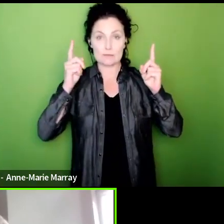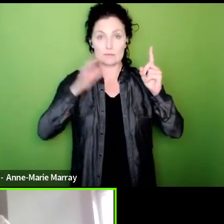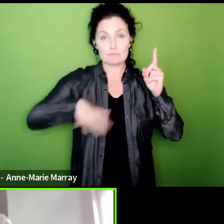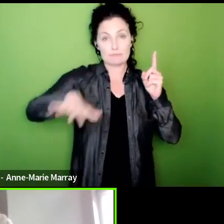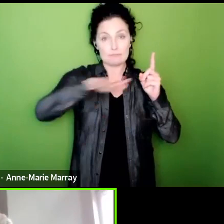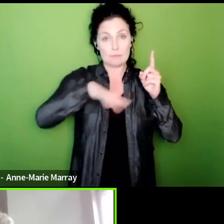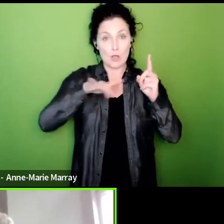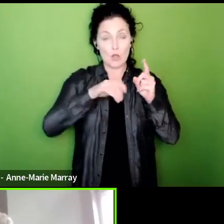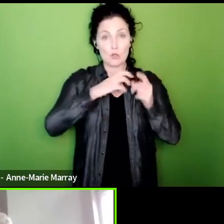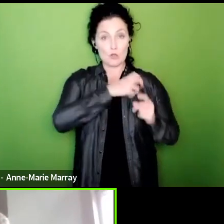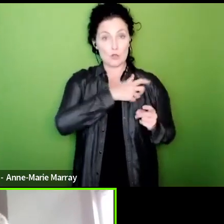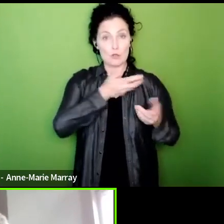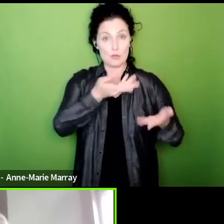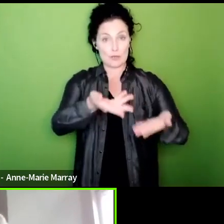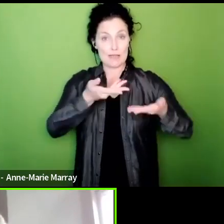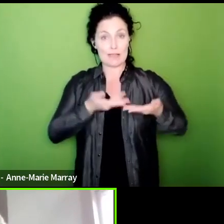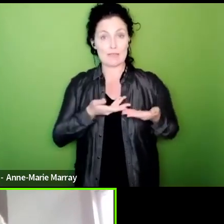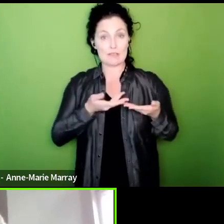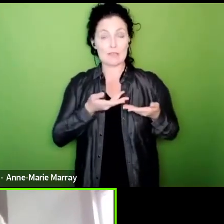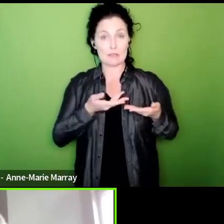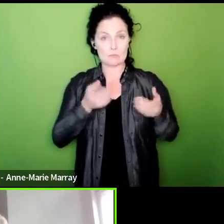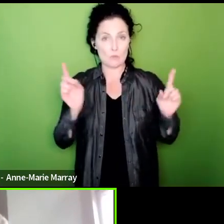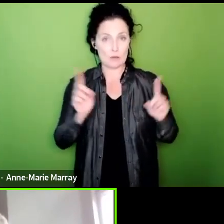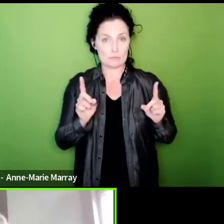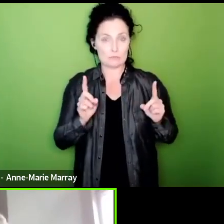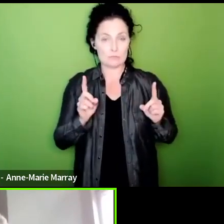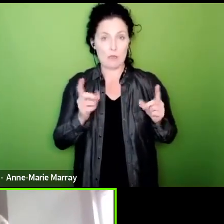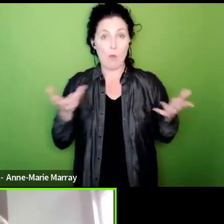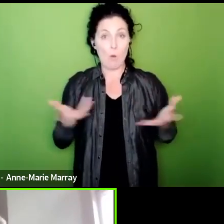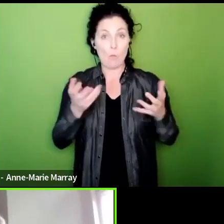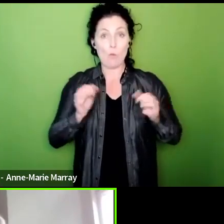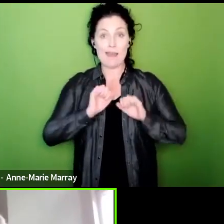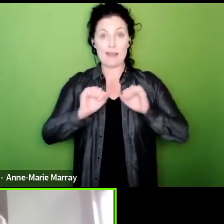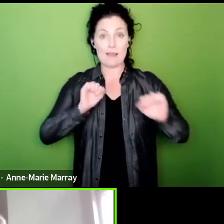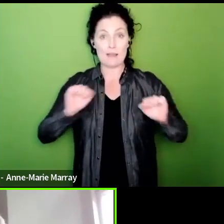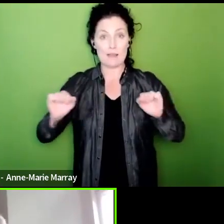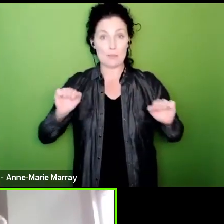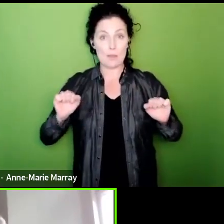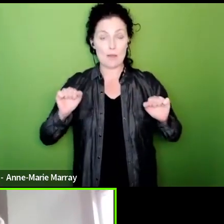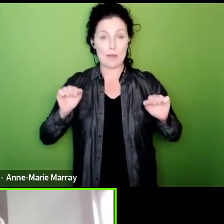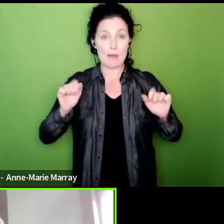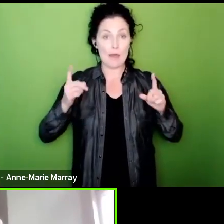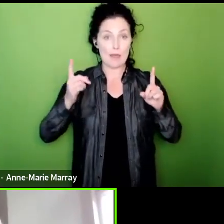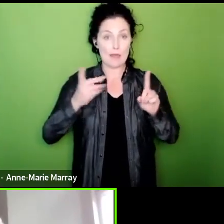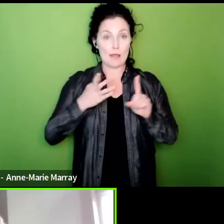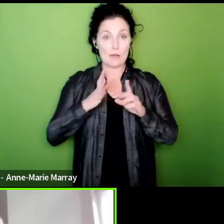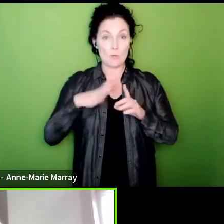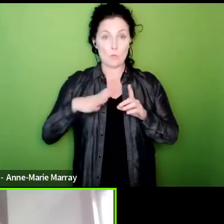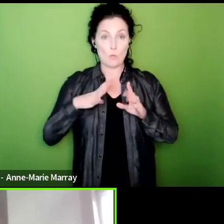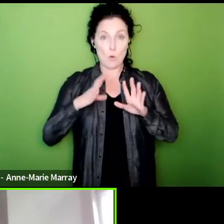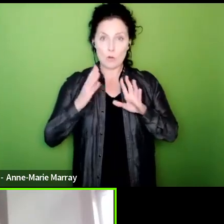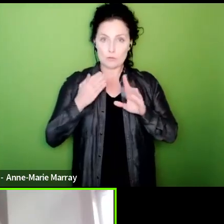leverage i.e. where in their employer sustained targeted action could really have an impact